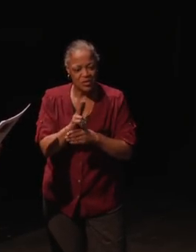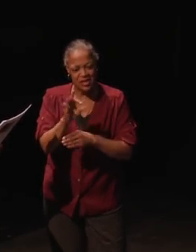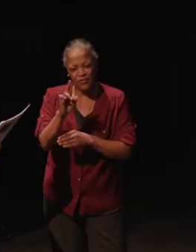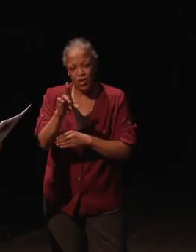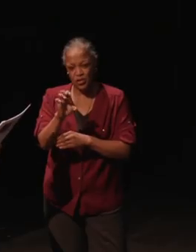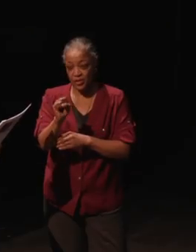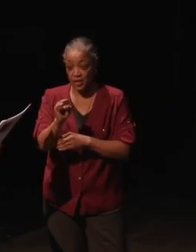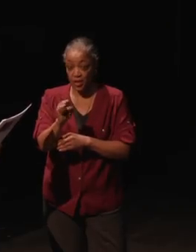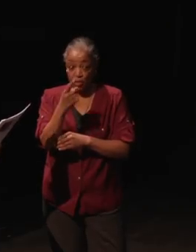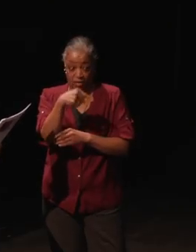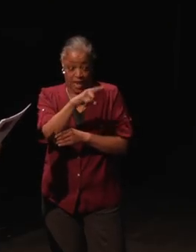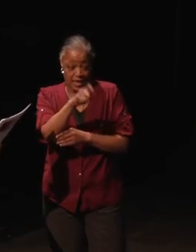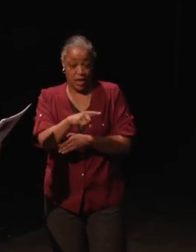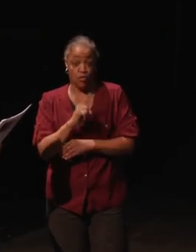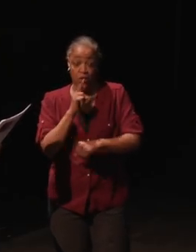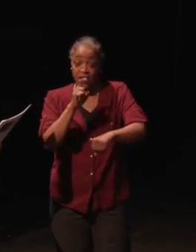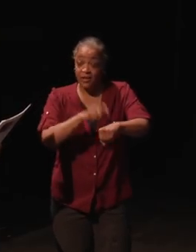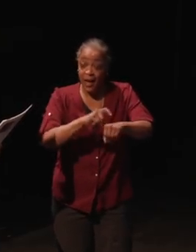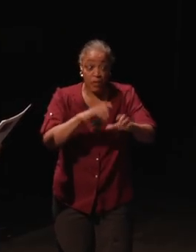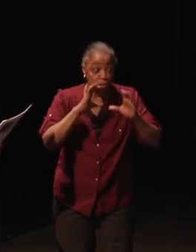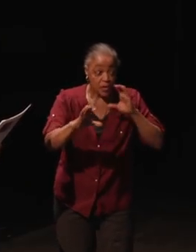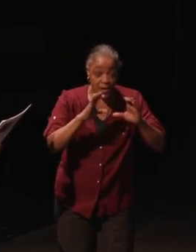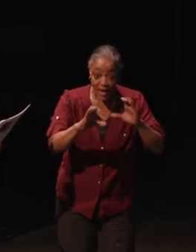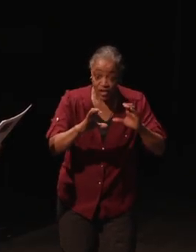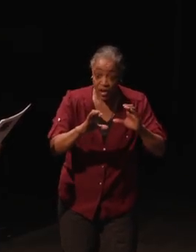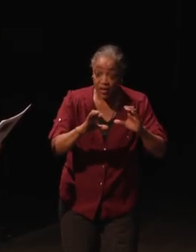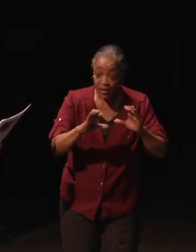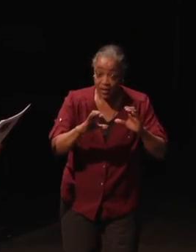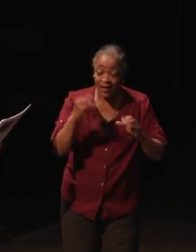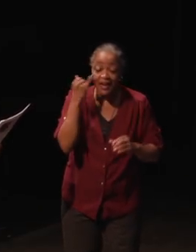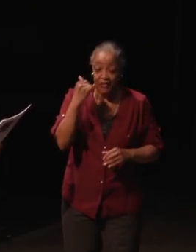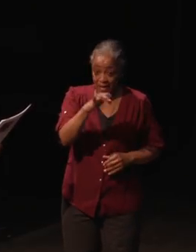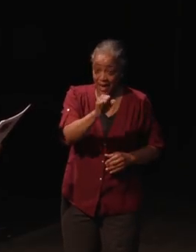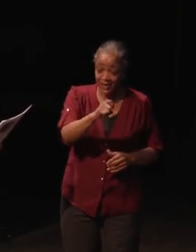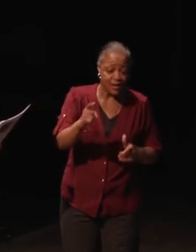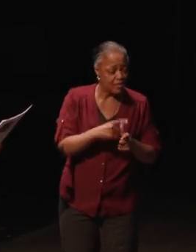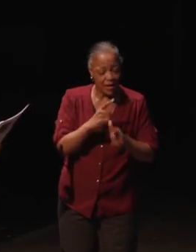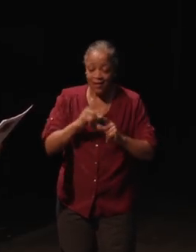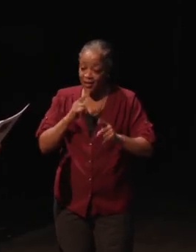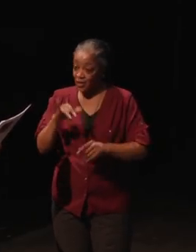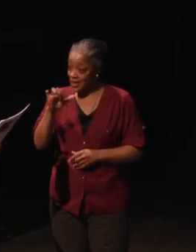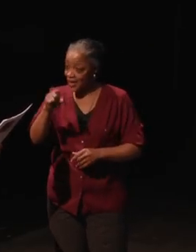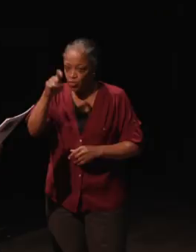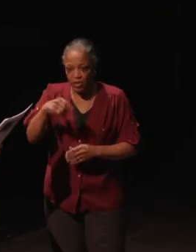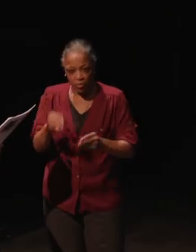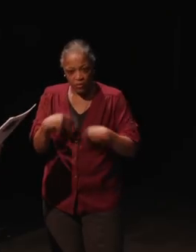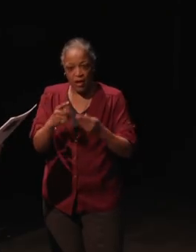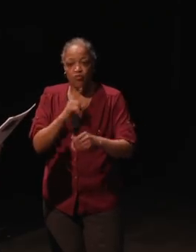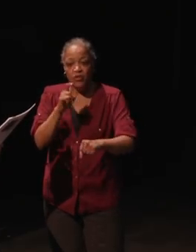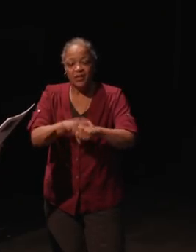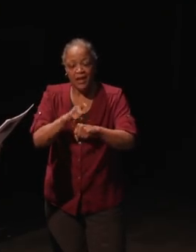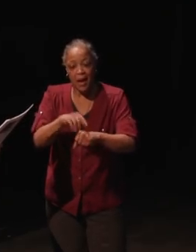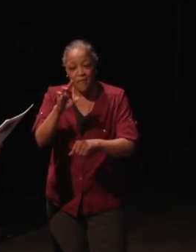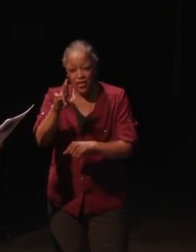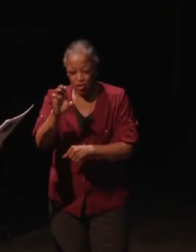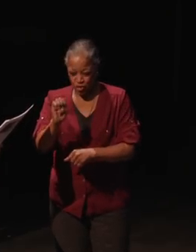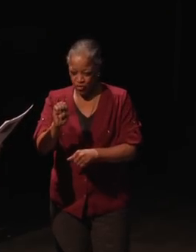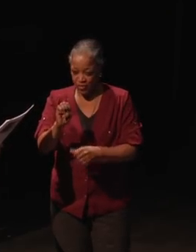Do they need real time communication feature? If they do, then the answer is you need to provide a real time feature. So, really what you're